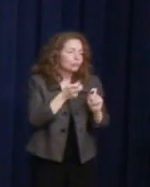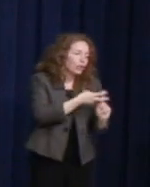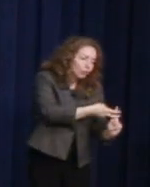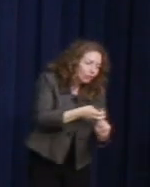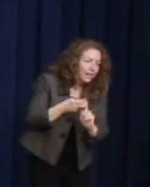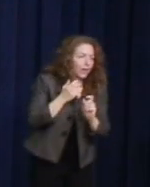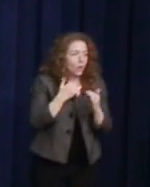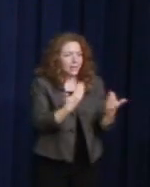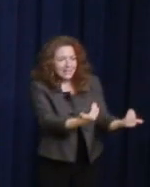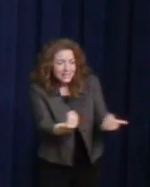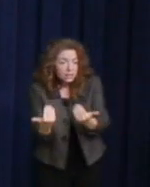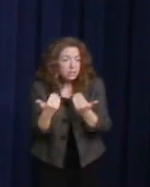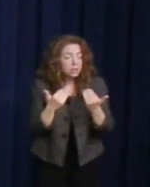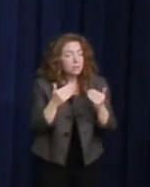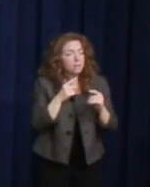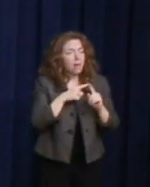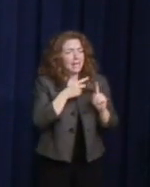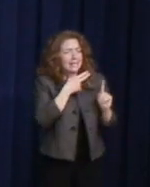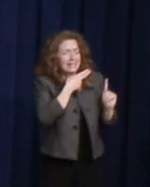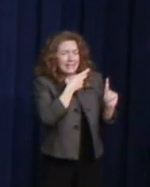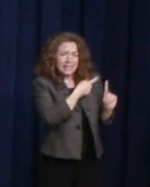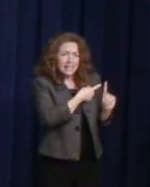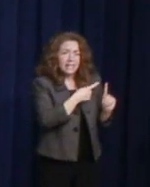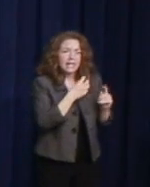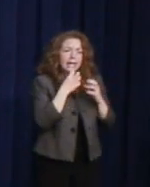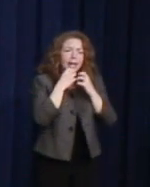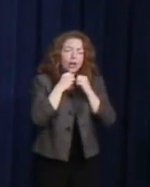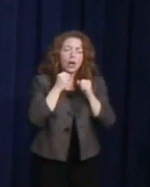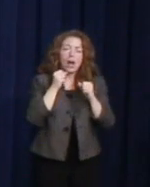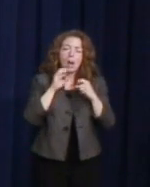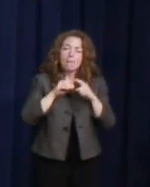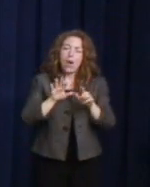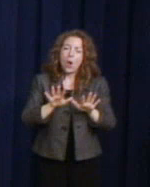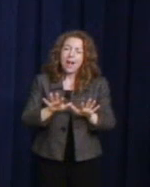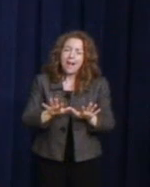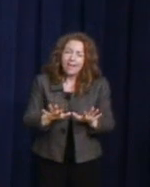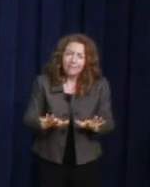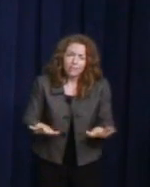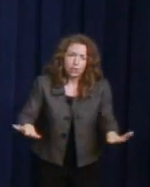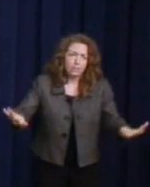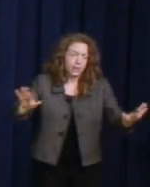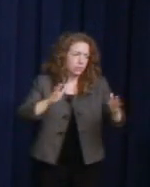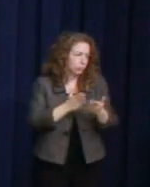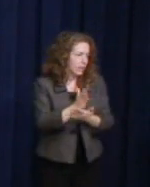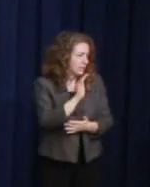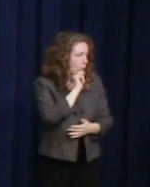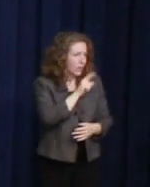the rights of everyone. And that's why I loved hearing your association with him.